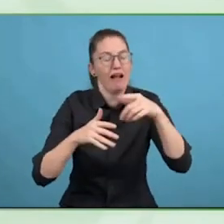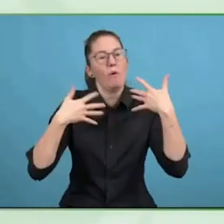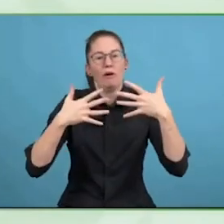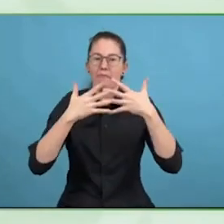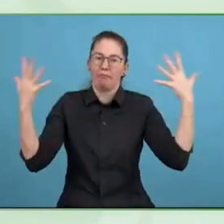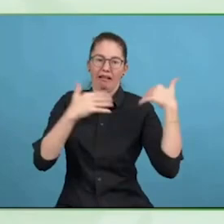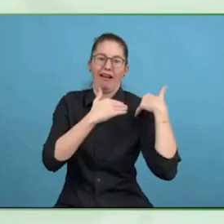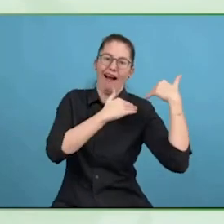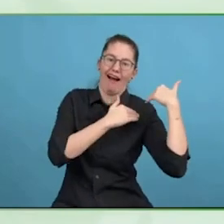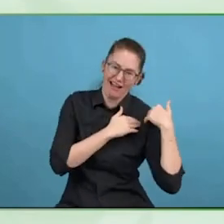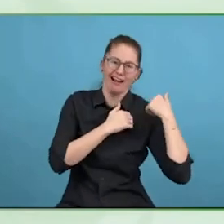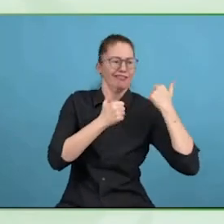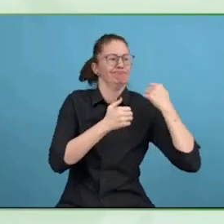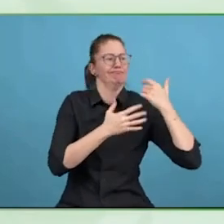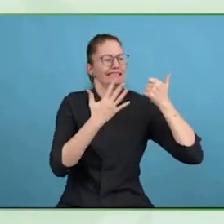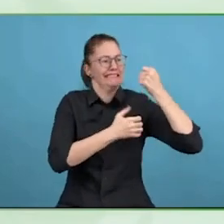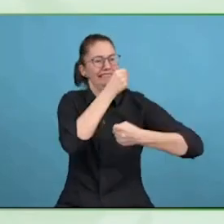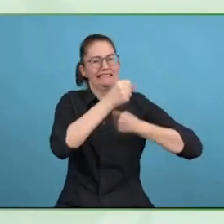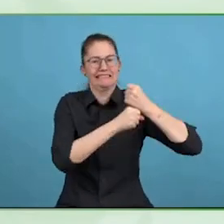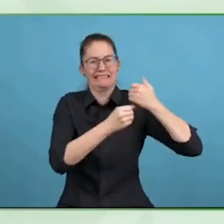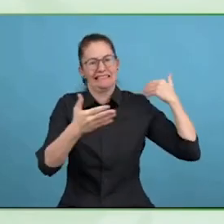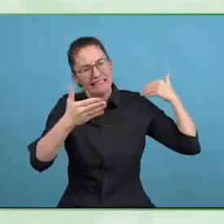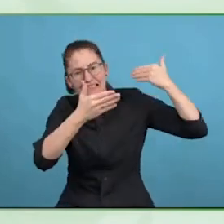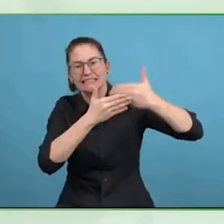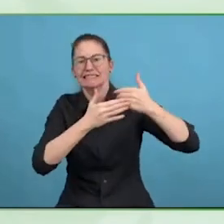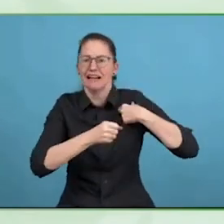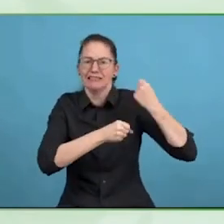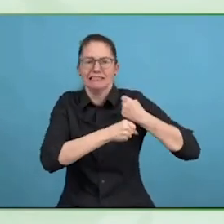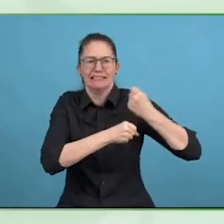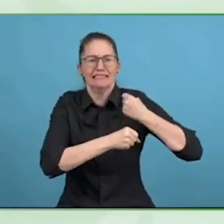And unless you get buy in from the top, then go down to the middle